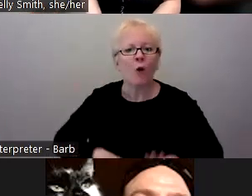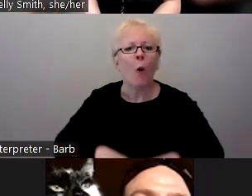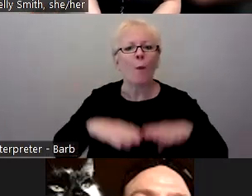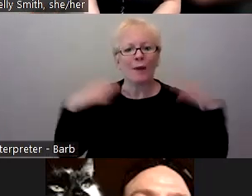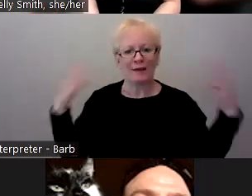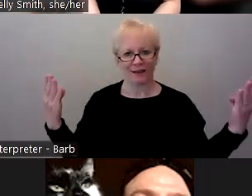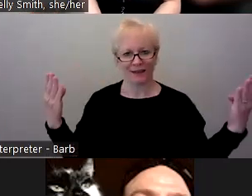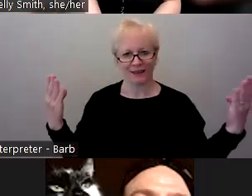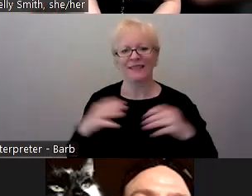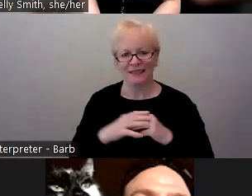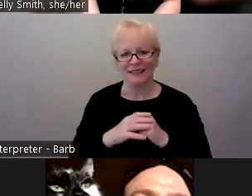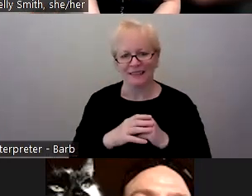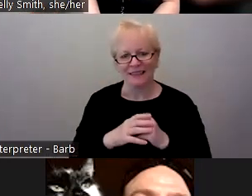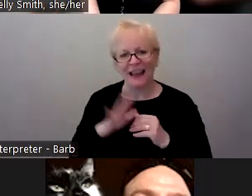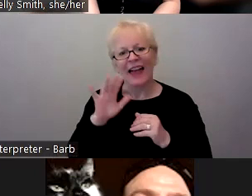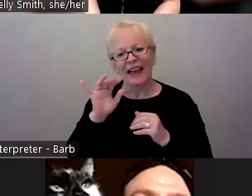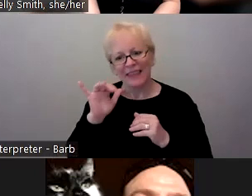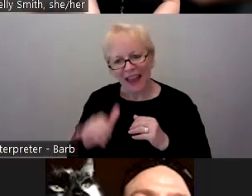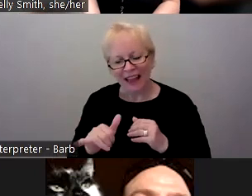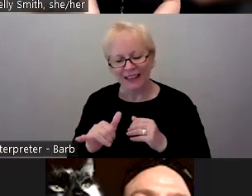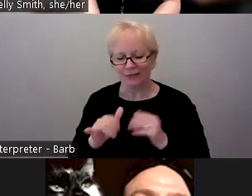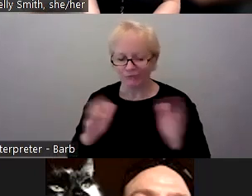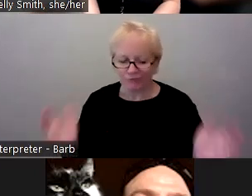that and encourages you to embrace that and see where thing goes.